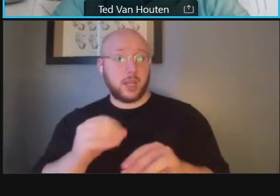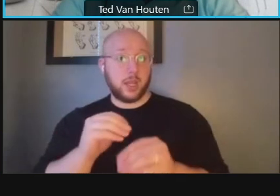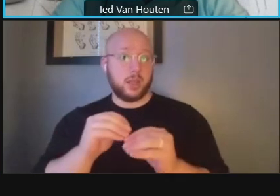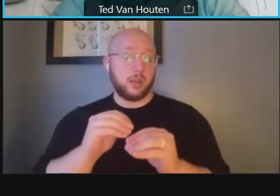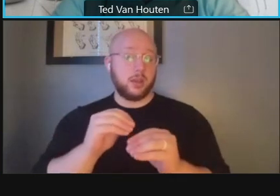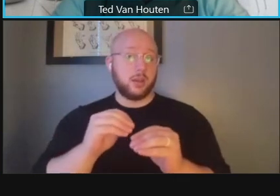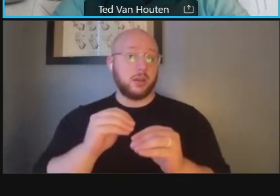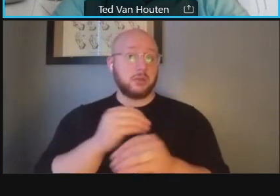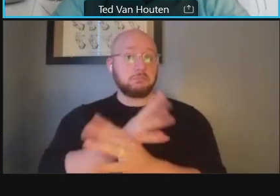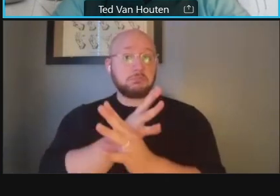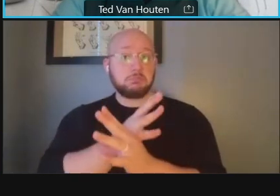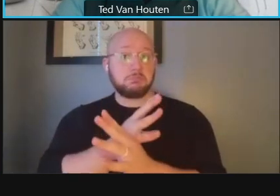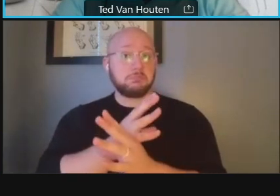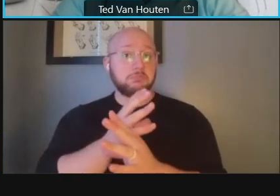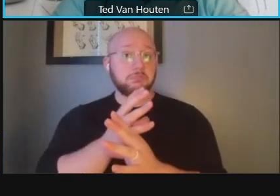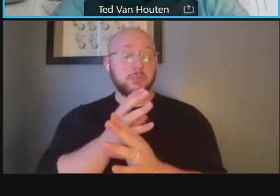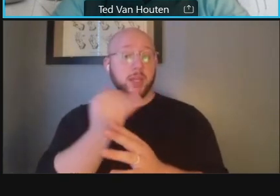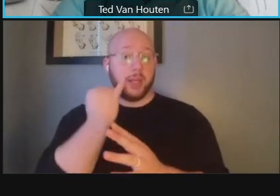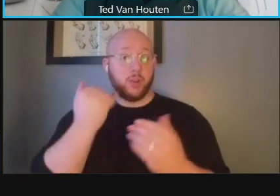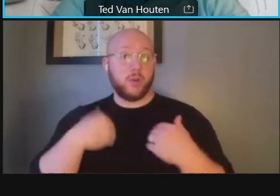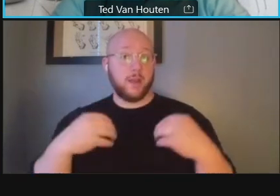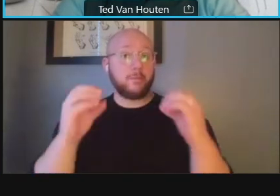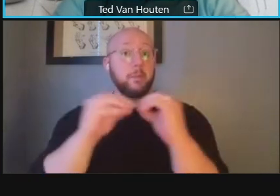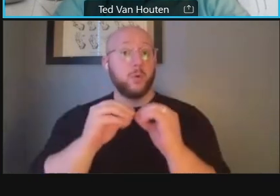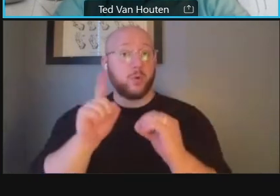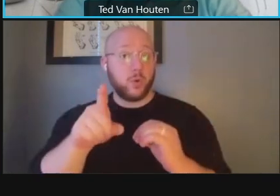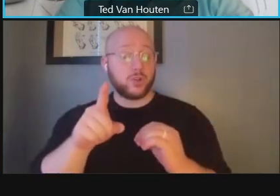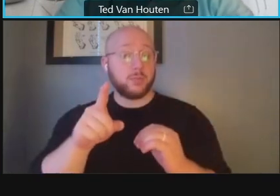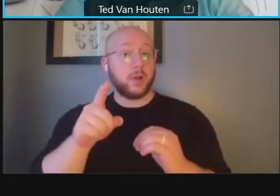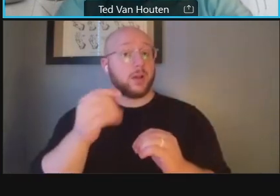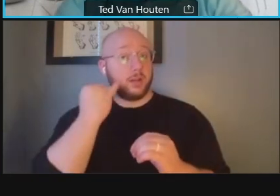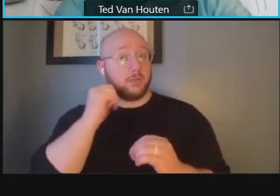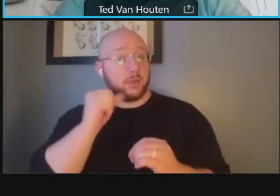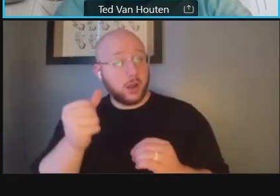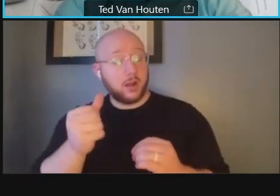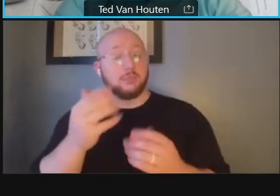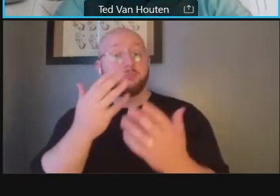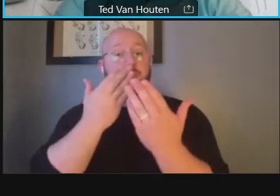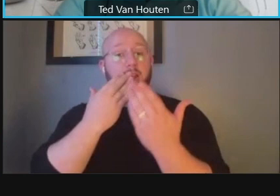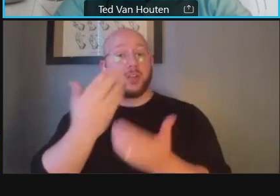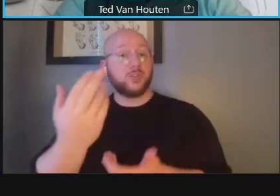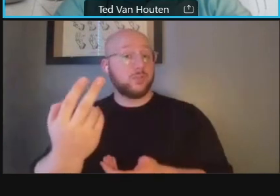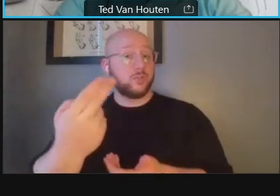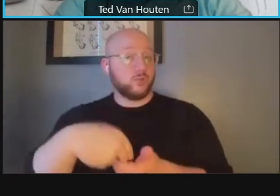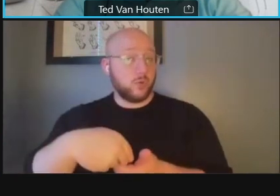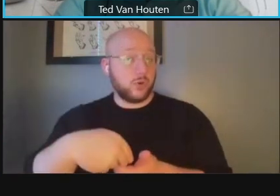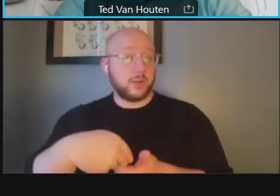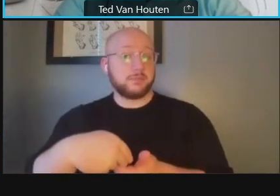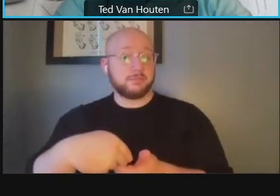are any other questions um but otherwise thank you for your um participation today